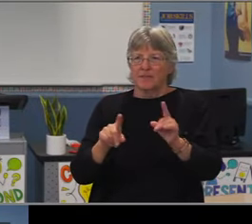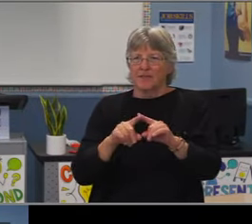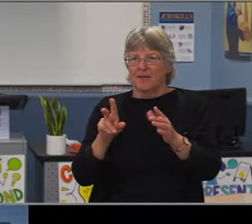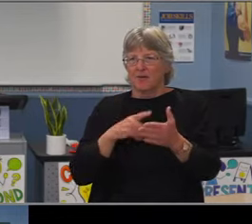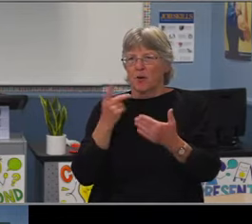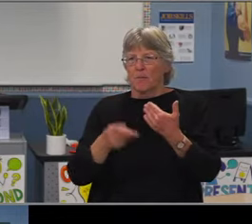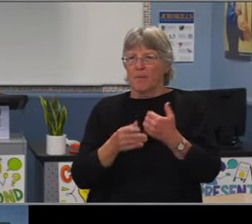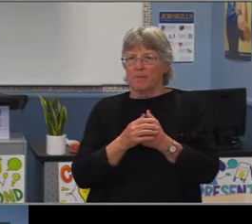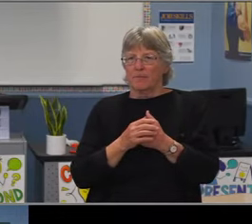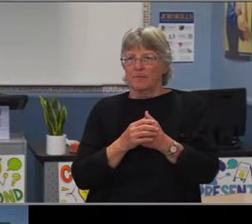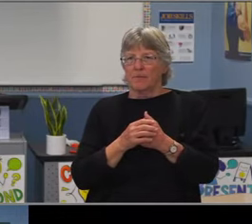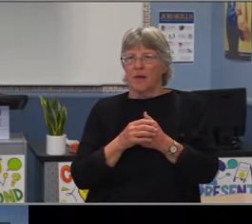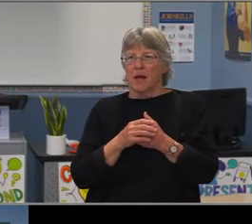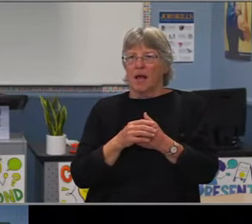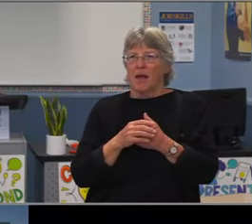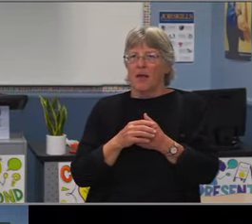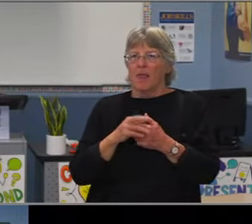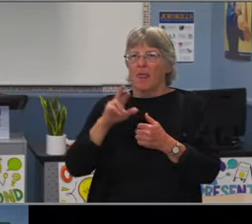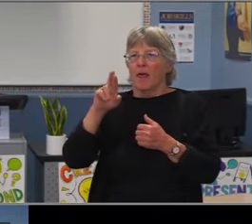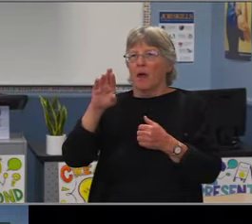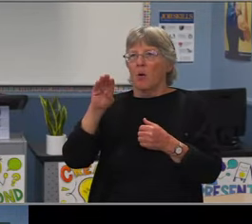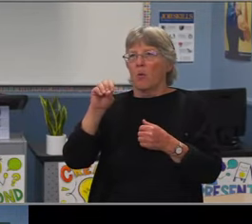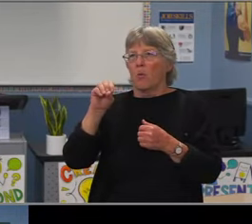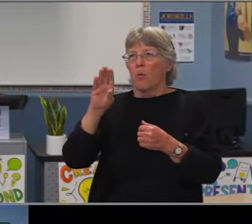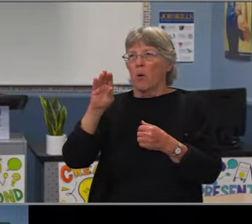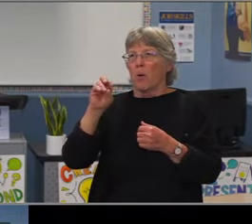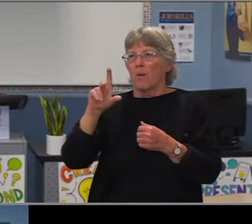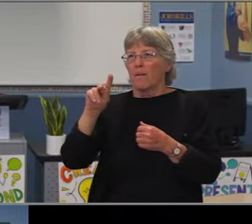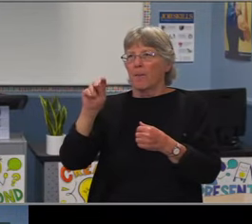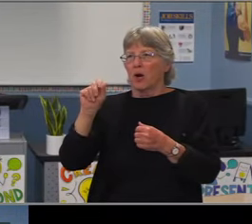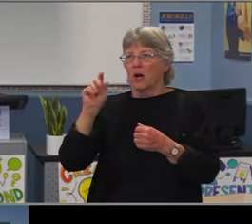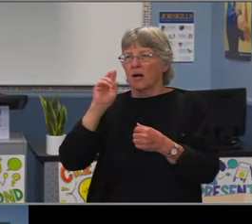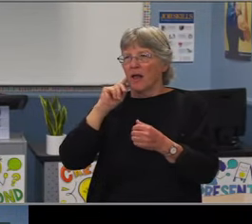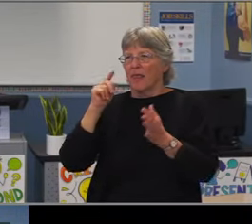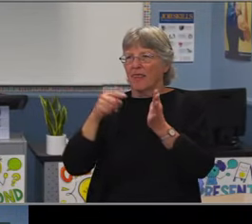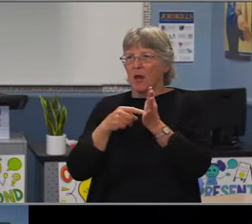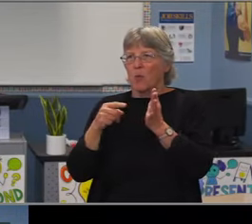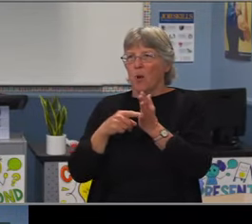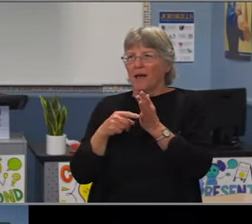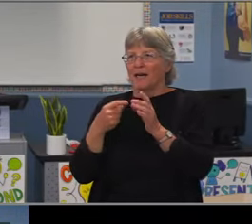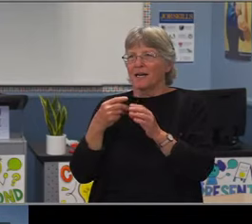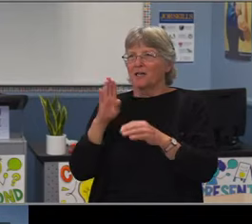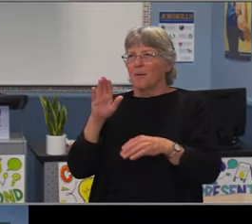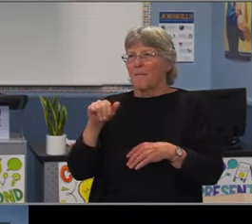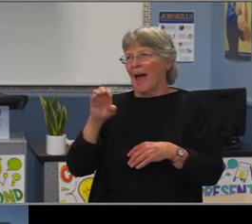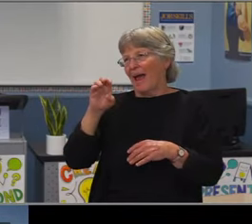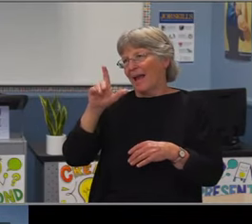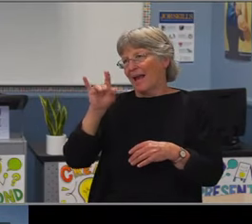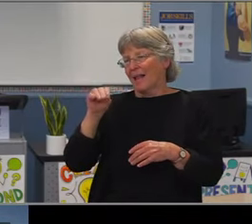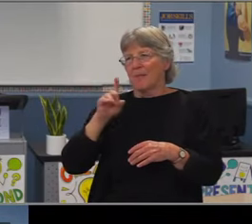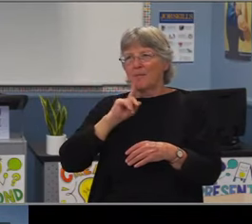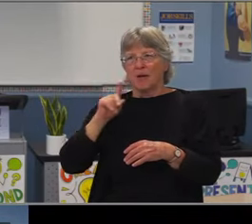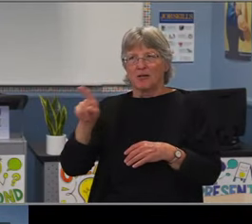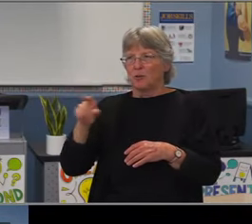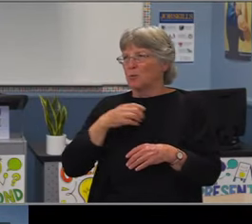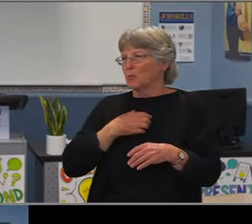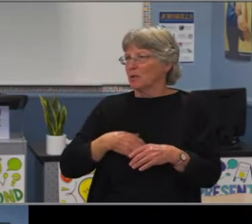and working with you all these years. I do hope you stay in touch and I wish you the best in life. Thank you.